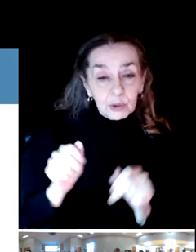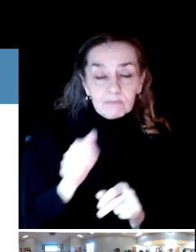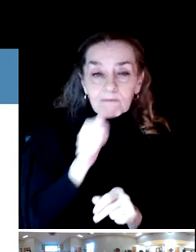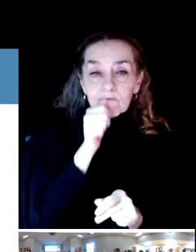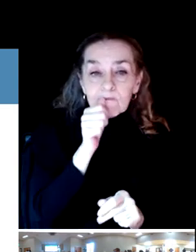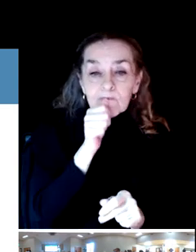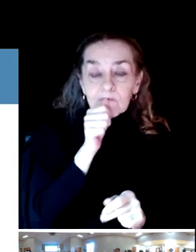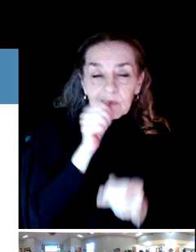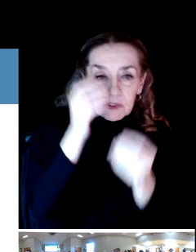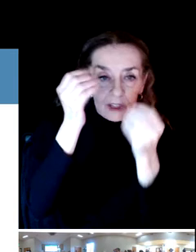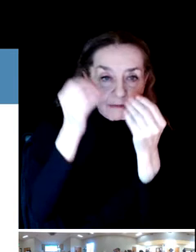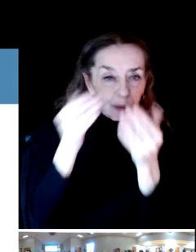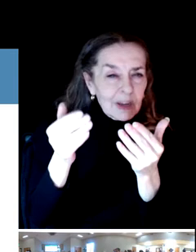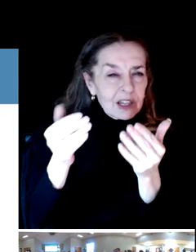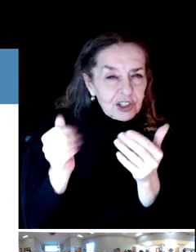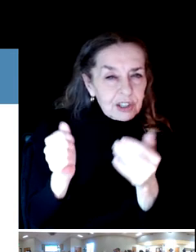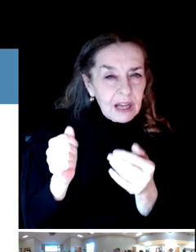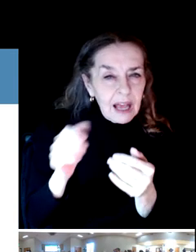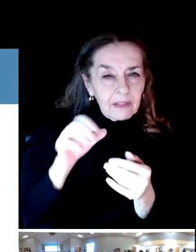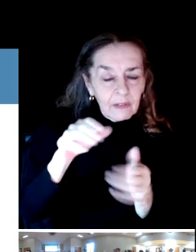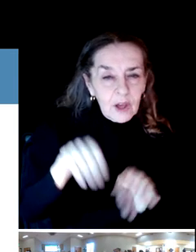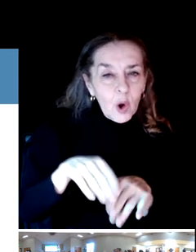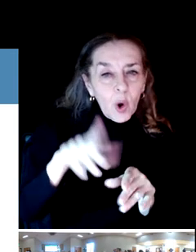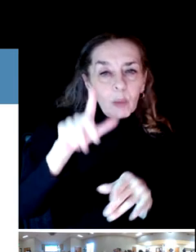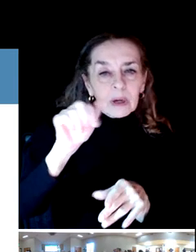The open link will be the same code open for everyone.